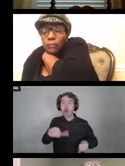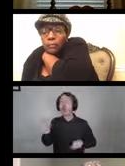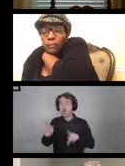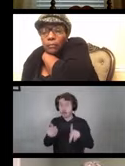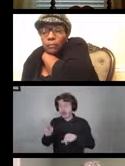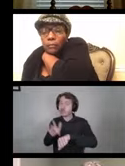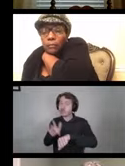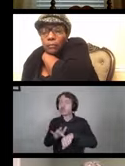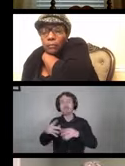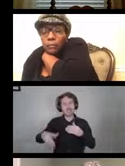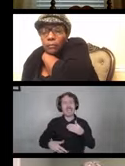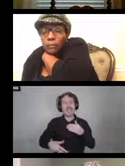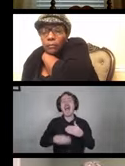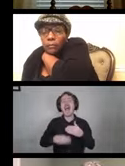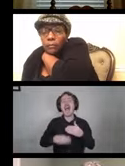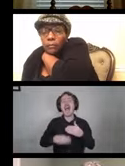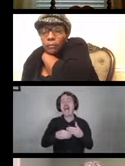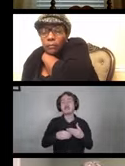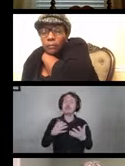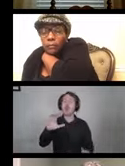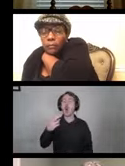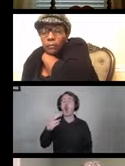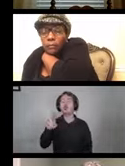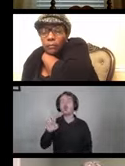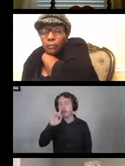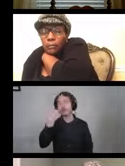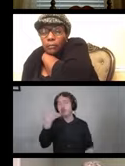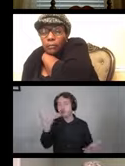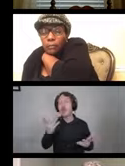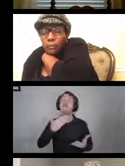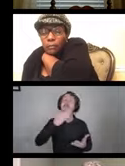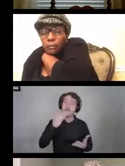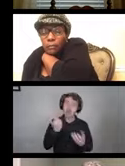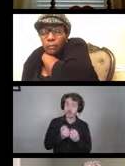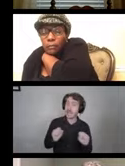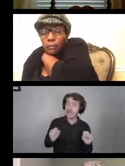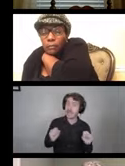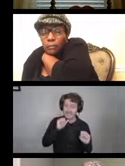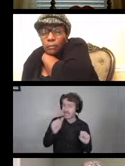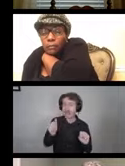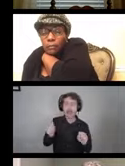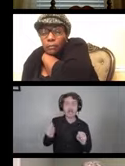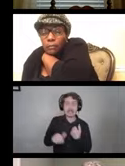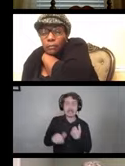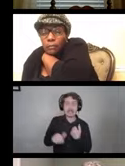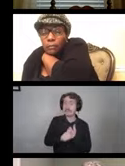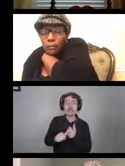It's an extra chore but it's better safe and not risking anything as well.